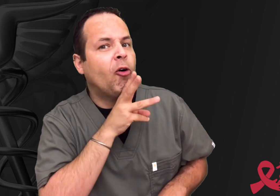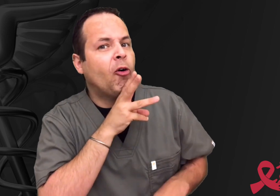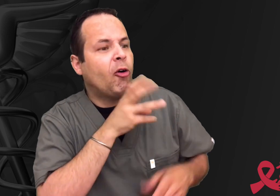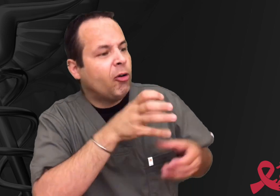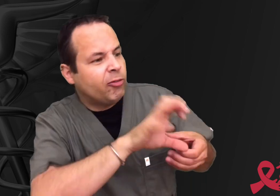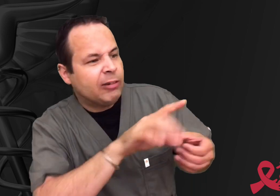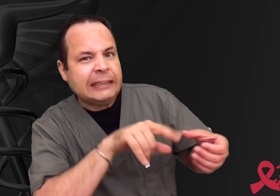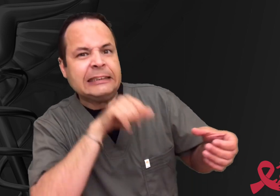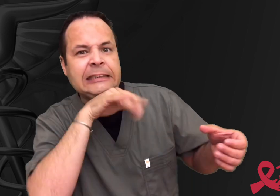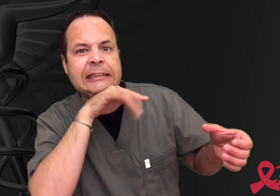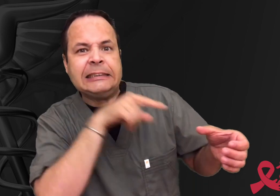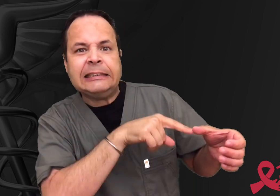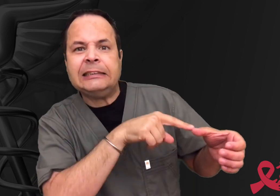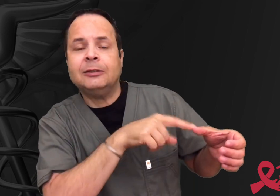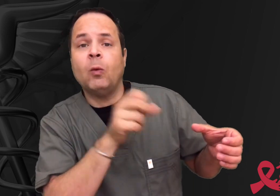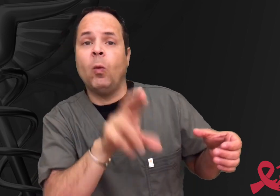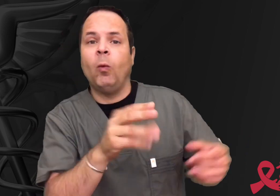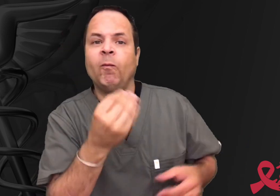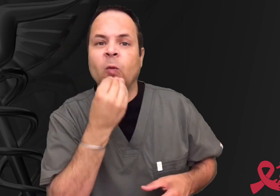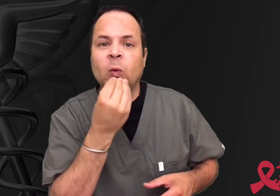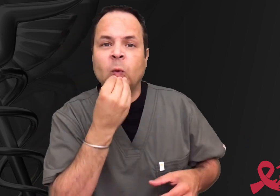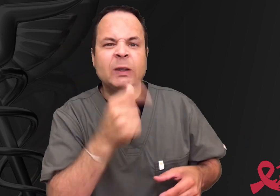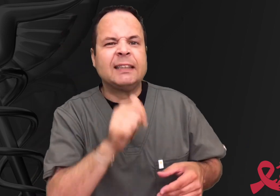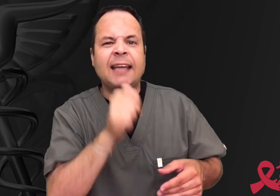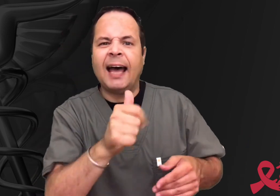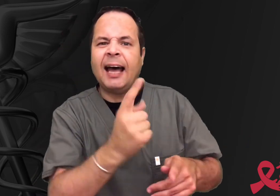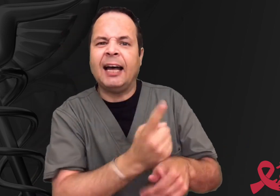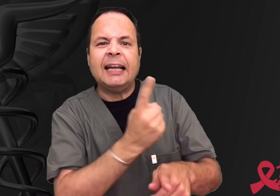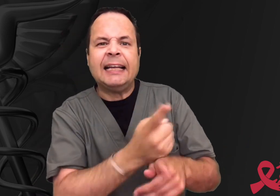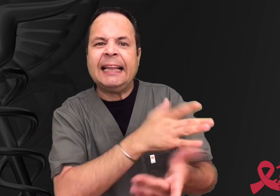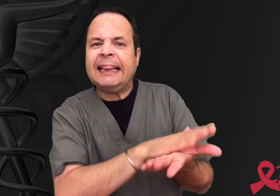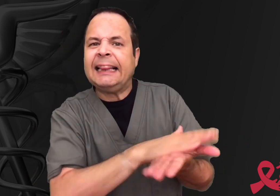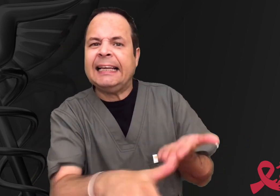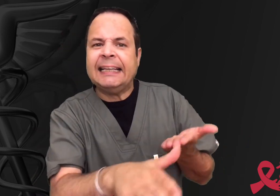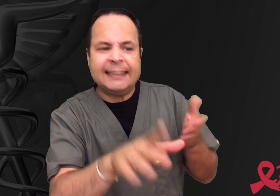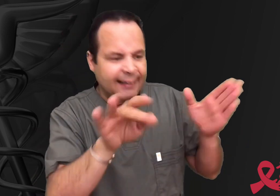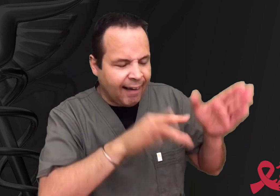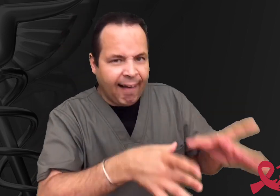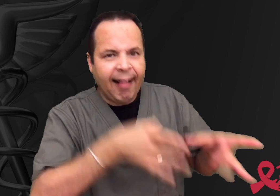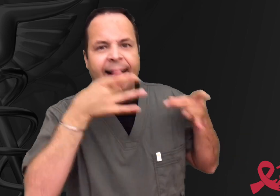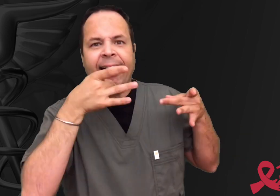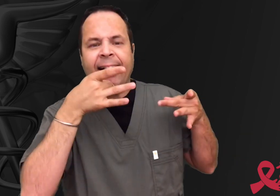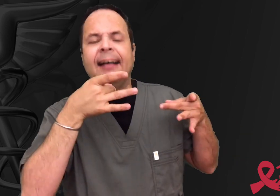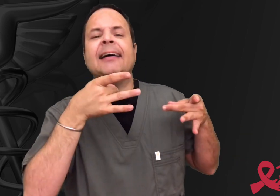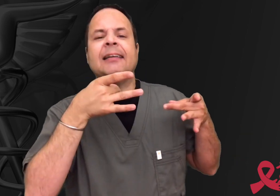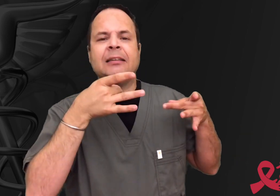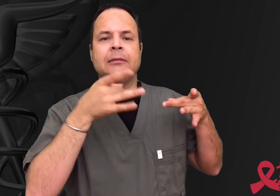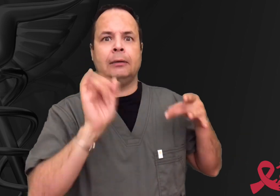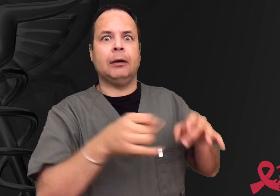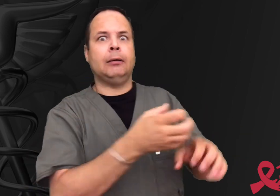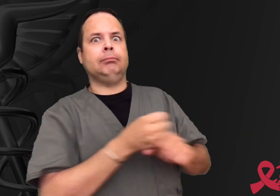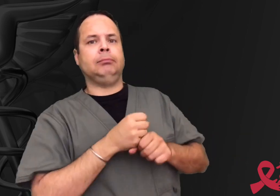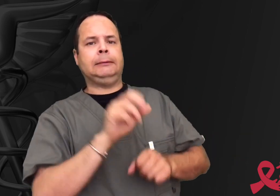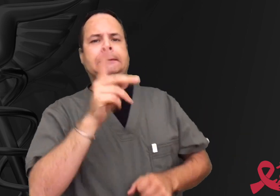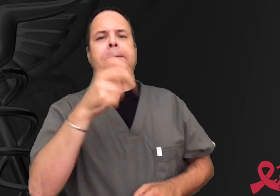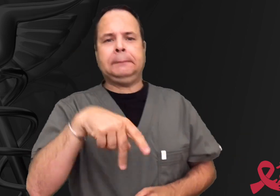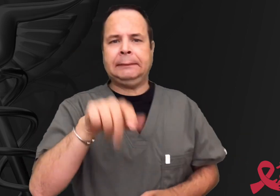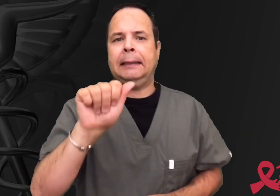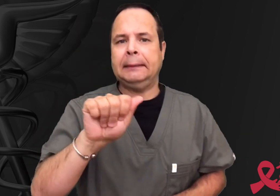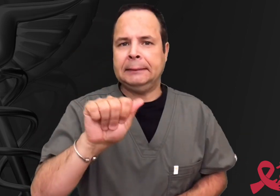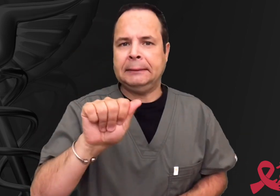Or by ingesting unclean water or food that is not being properly sanitized.